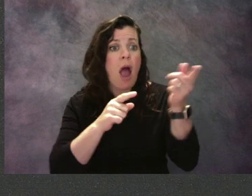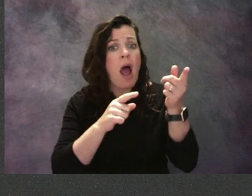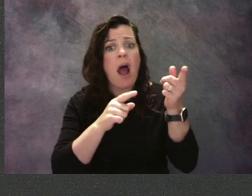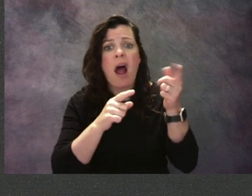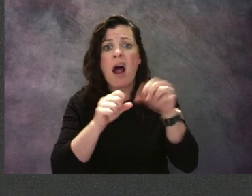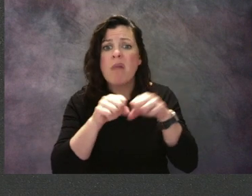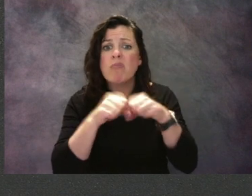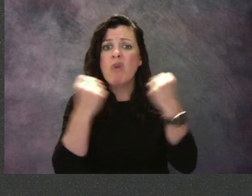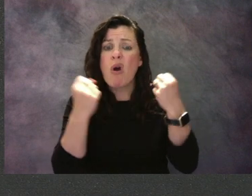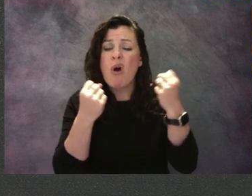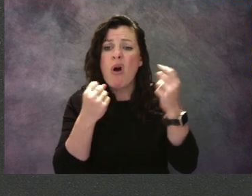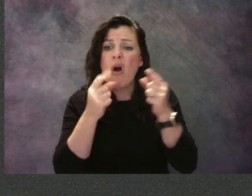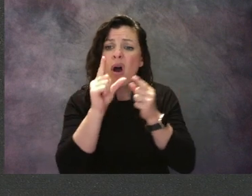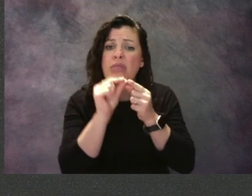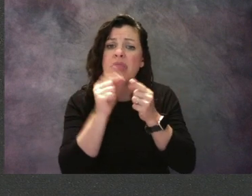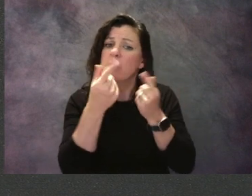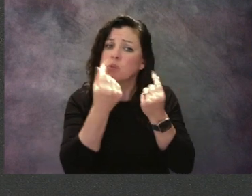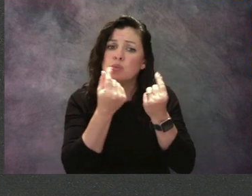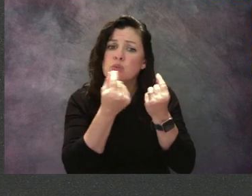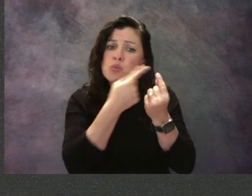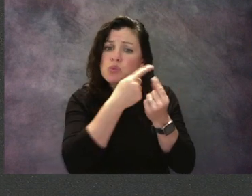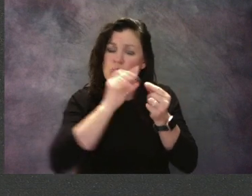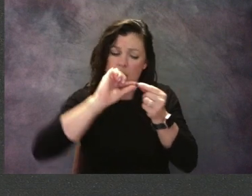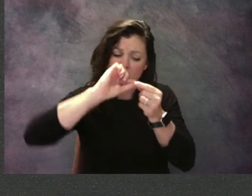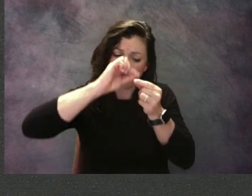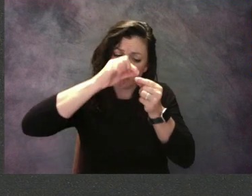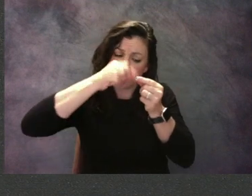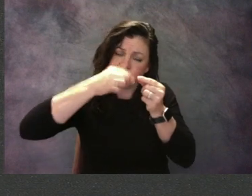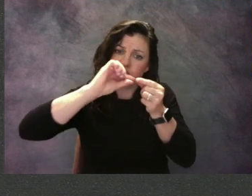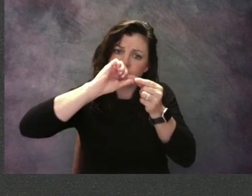you can just take the paper and peel it down a little bit like that.